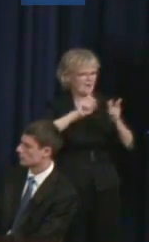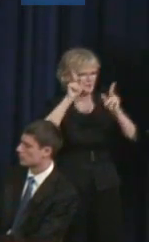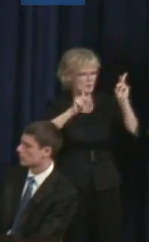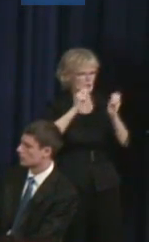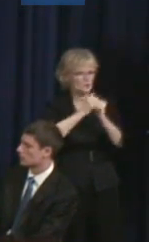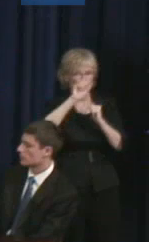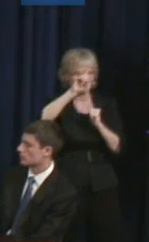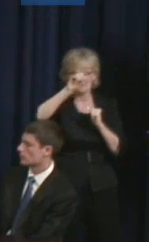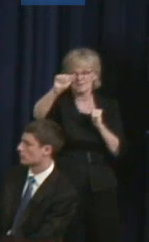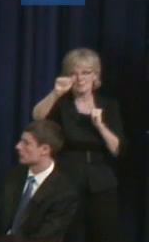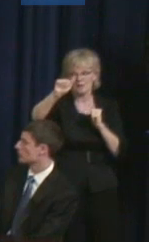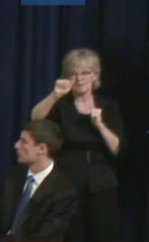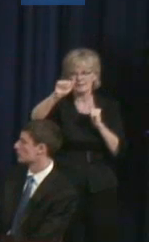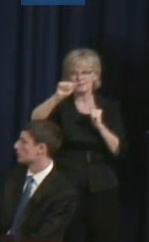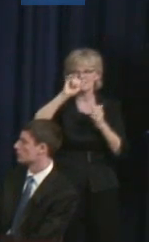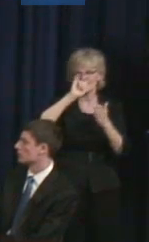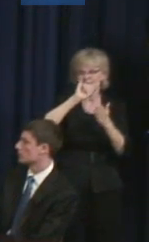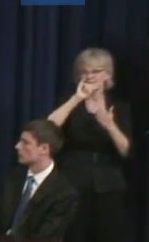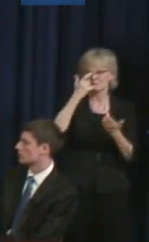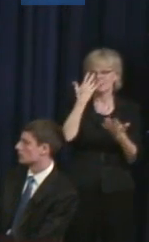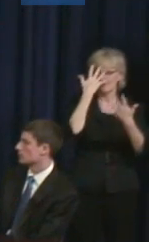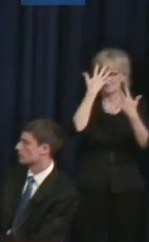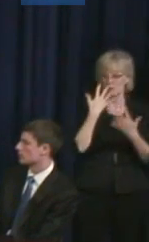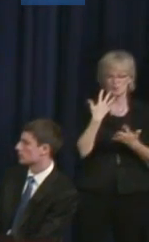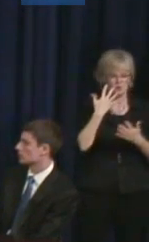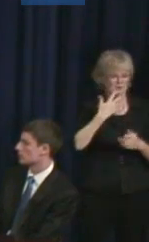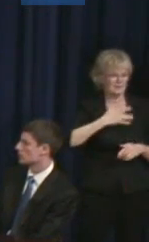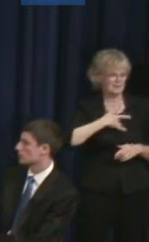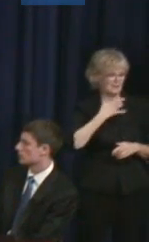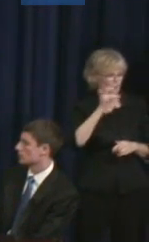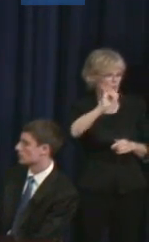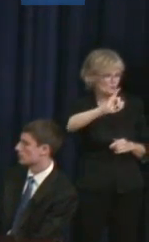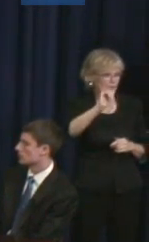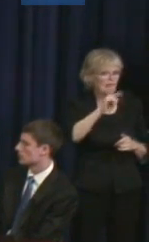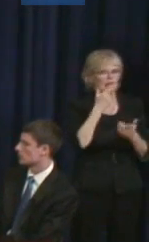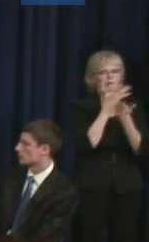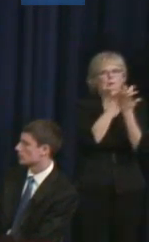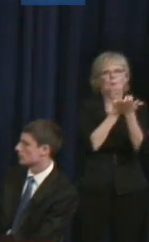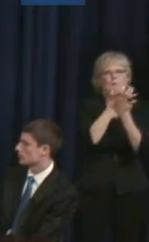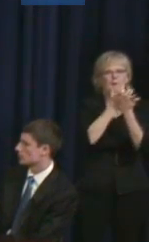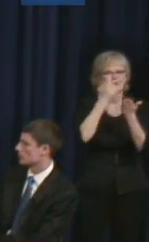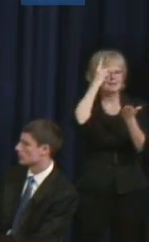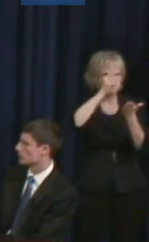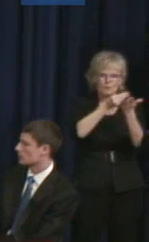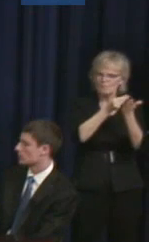So, it's something that unfortunately you feel like you're going begging for the funding, which they need to